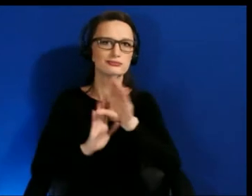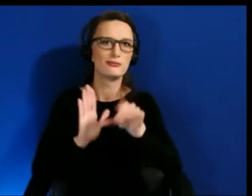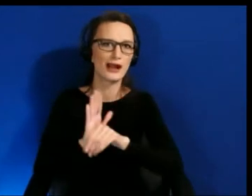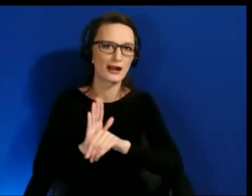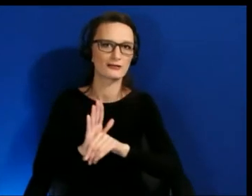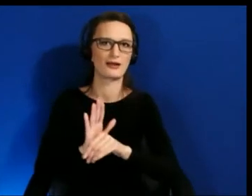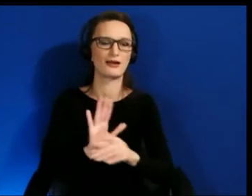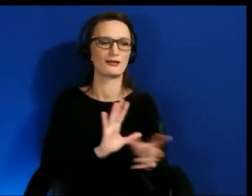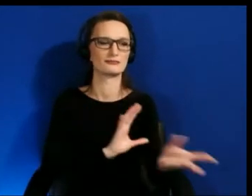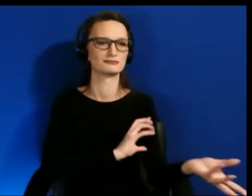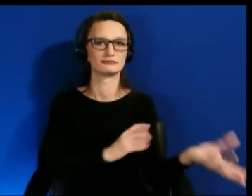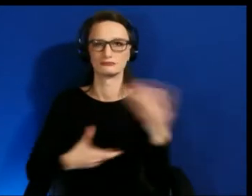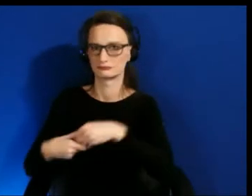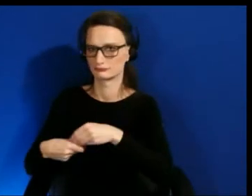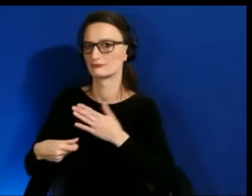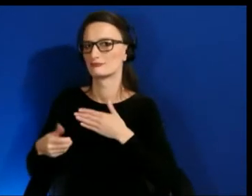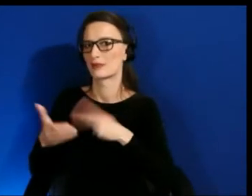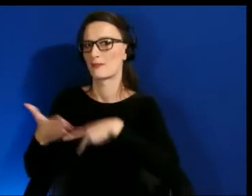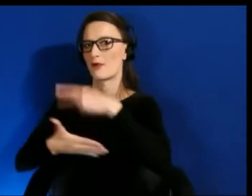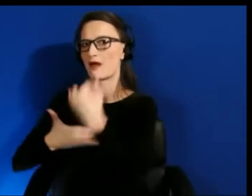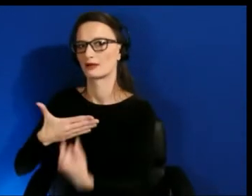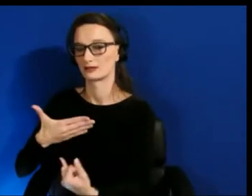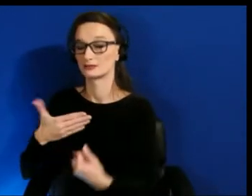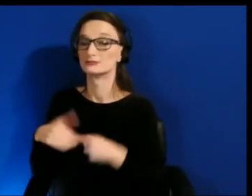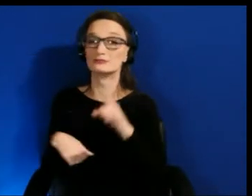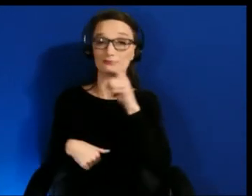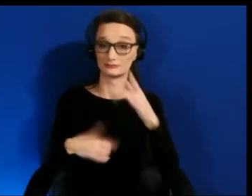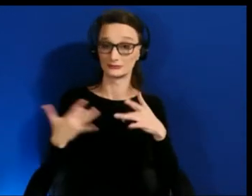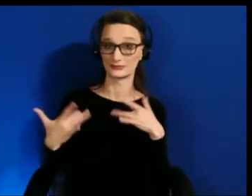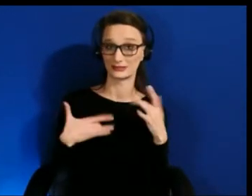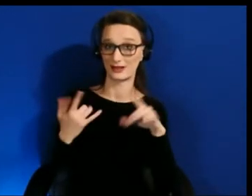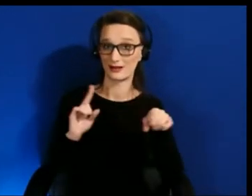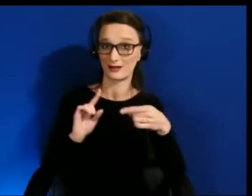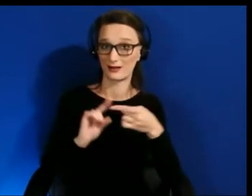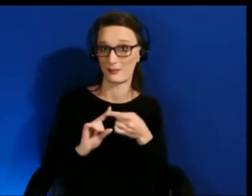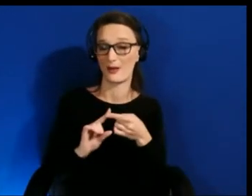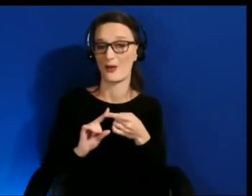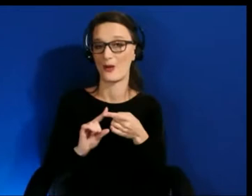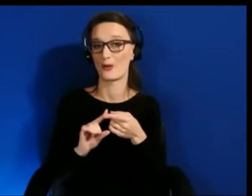excited about the potential of virtual and augmented reality.